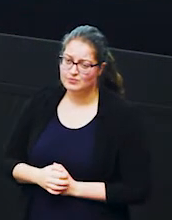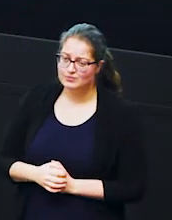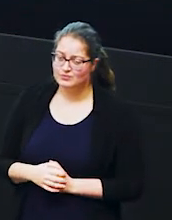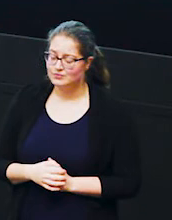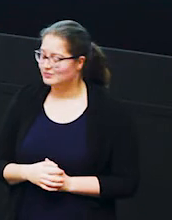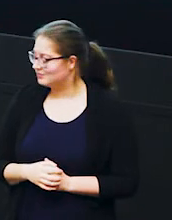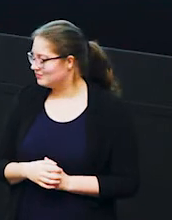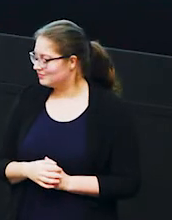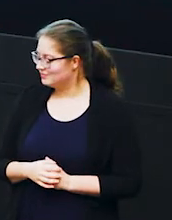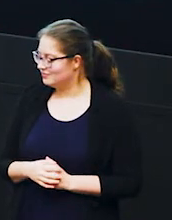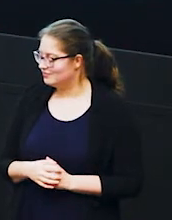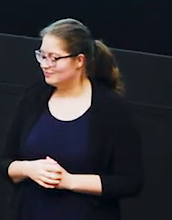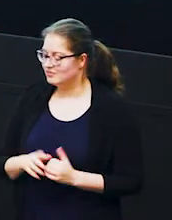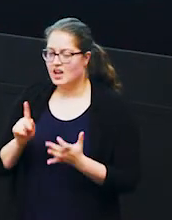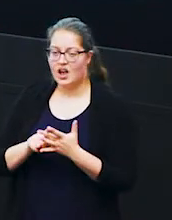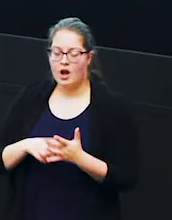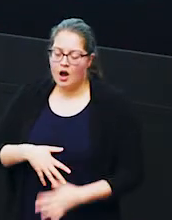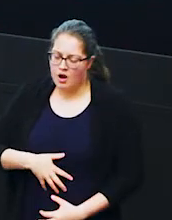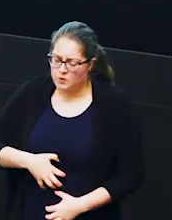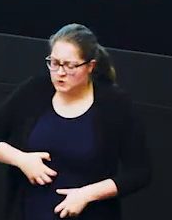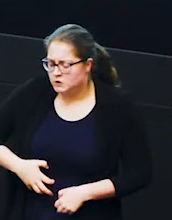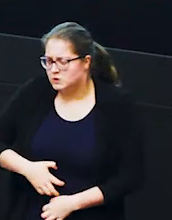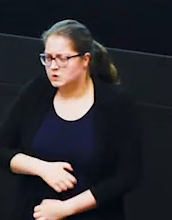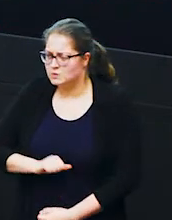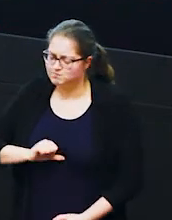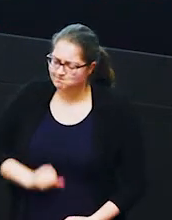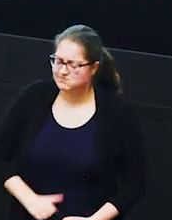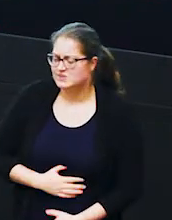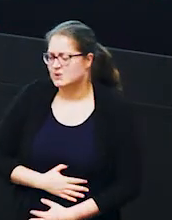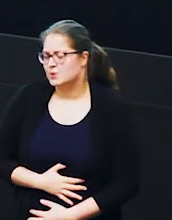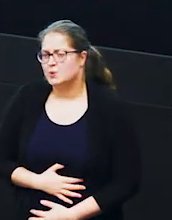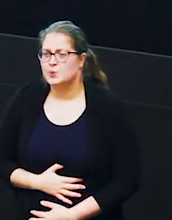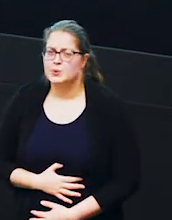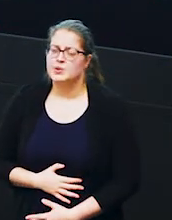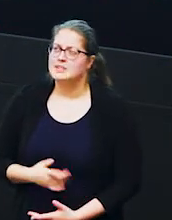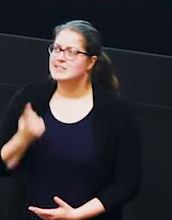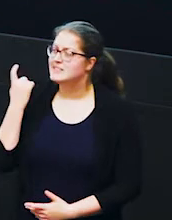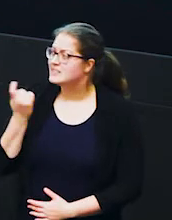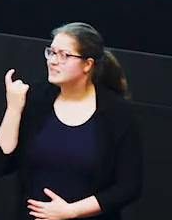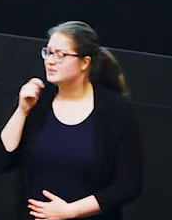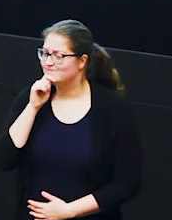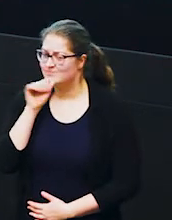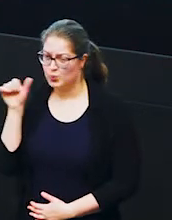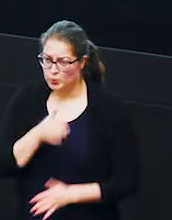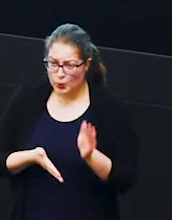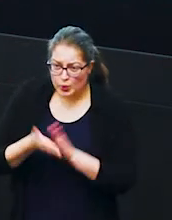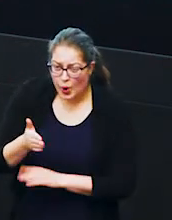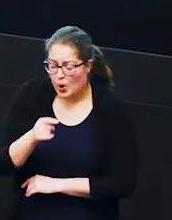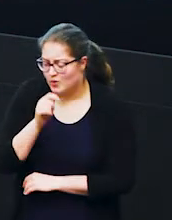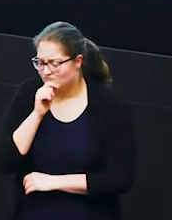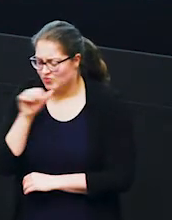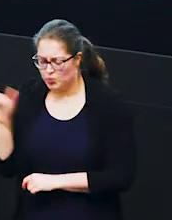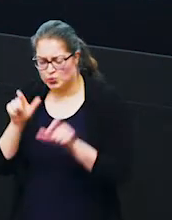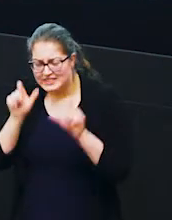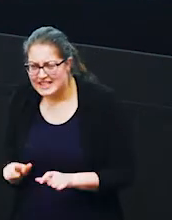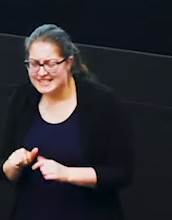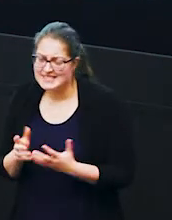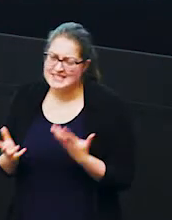but in ghani's tummy is rumbling and he's thinking should i go or should i stay so what do you think